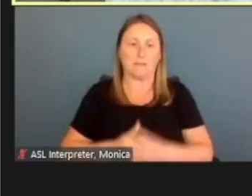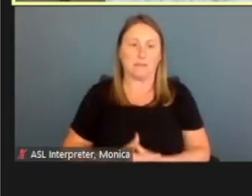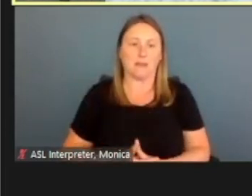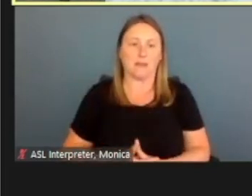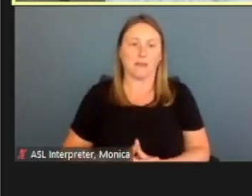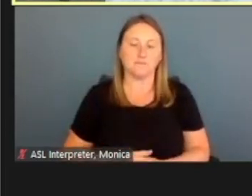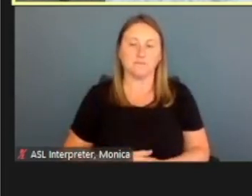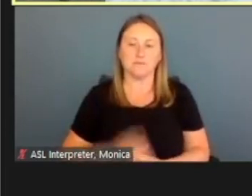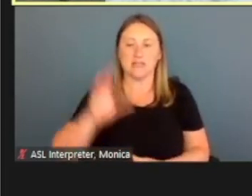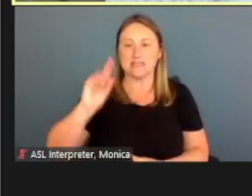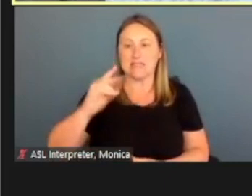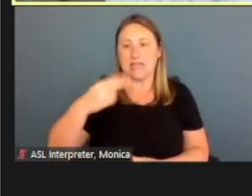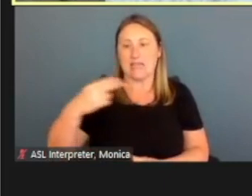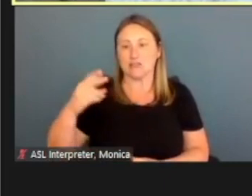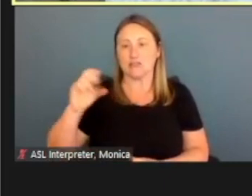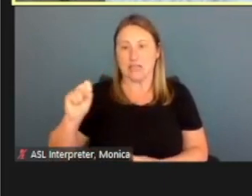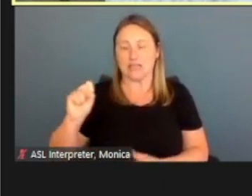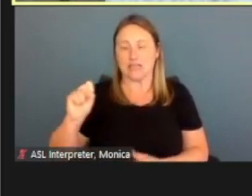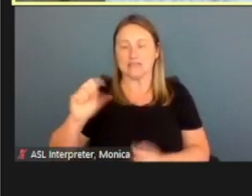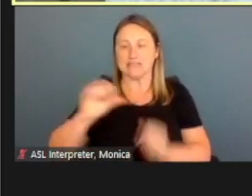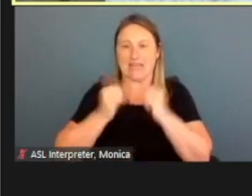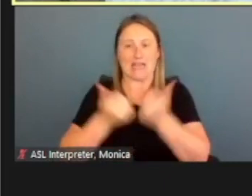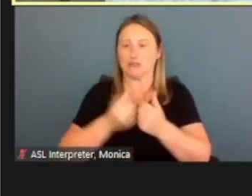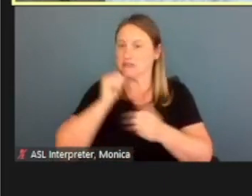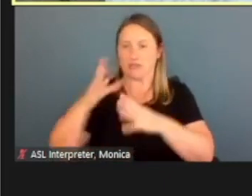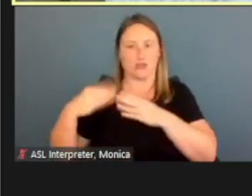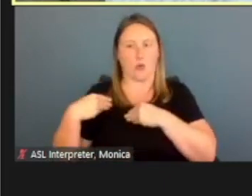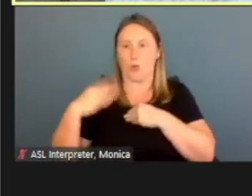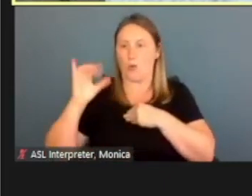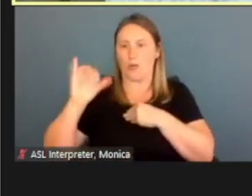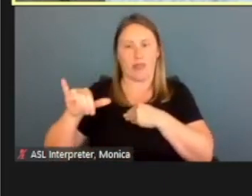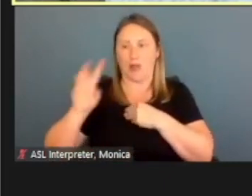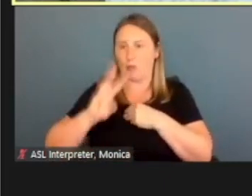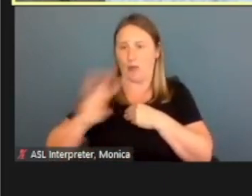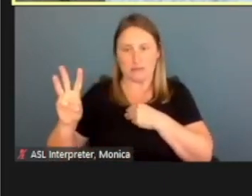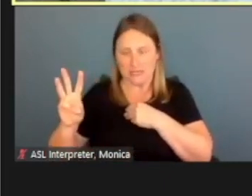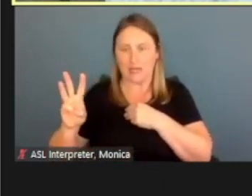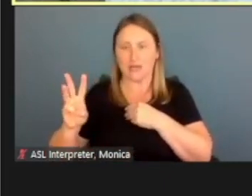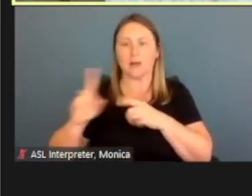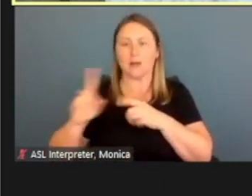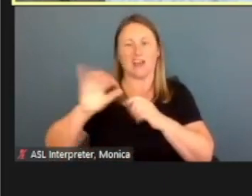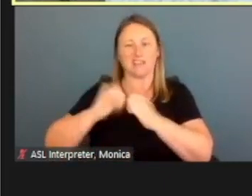The DHHS agency does not own that site, but it's a way to create an account